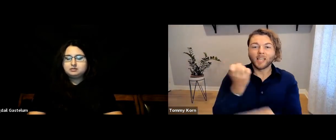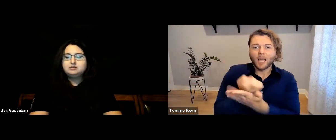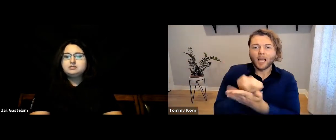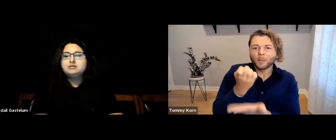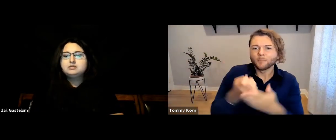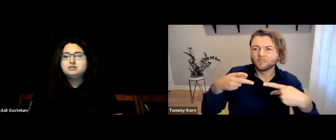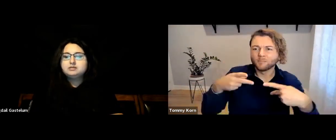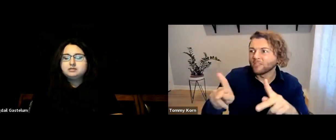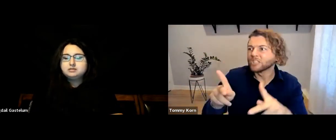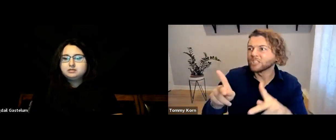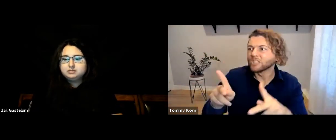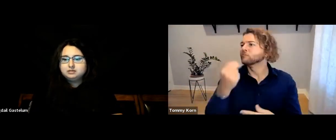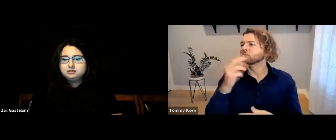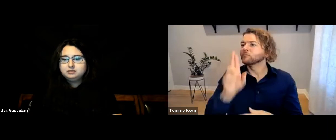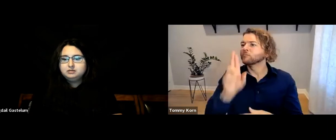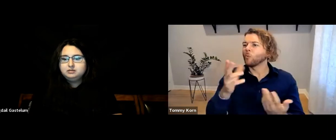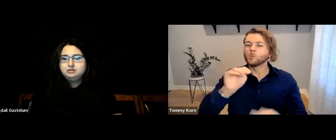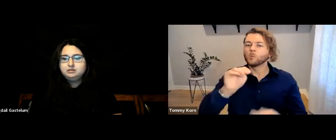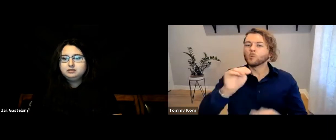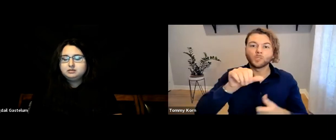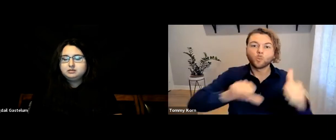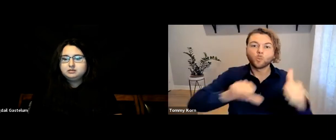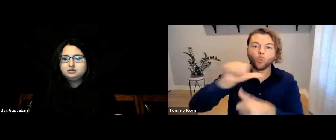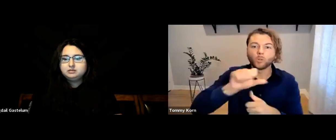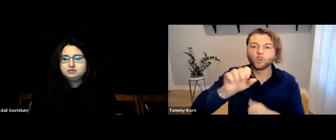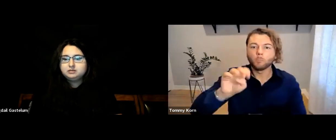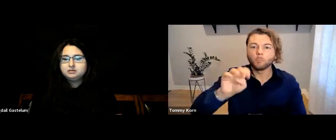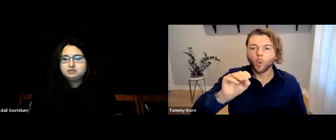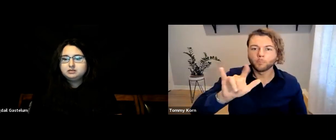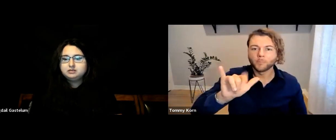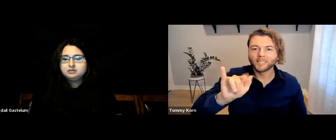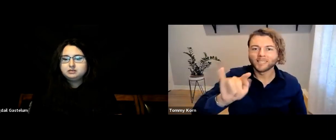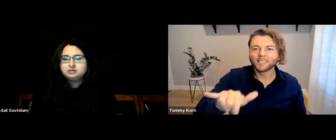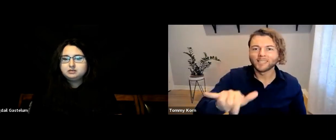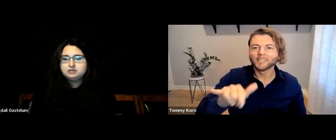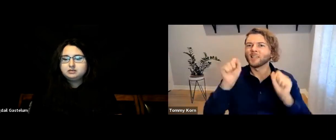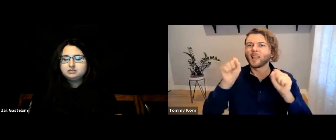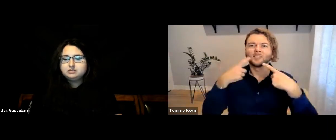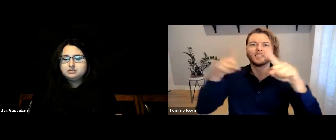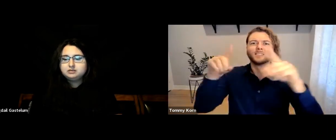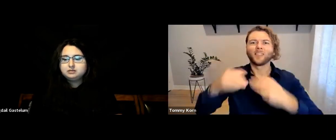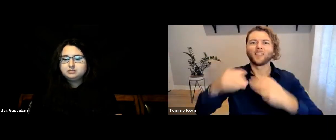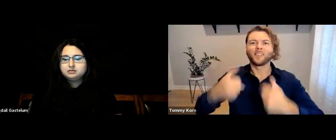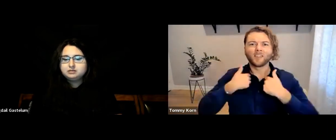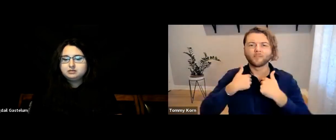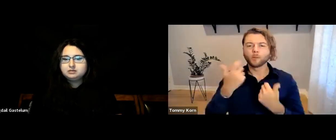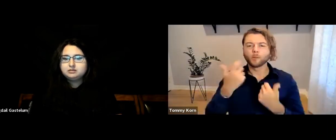for economic privilege, social mobility, and having successful lives.